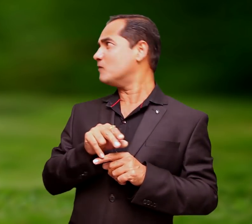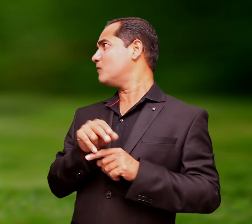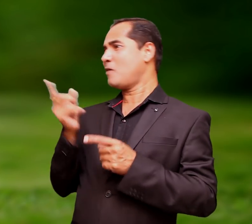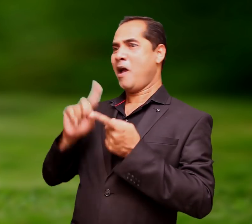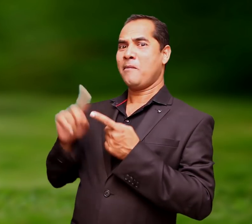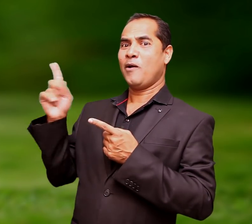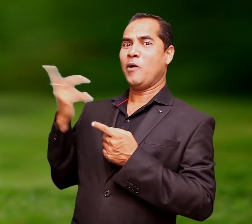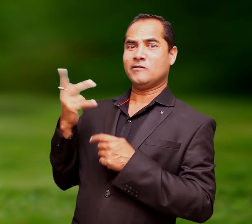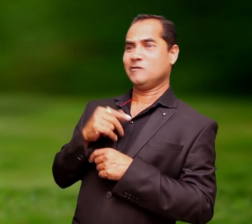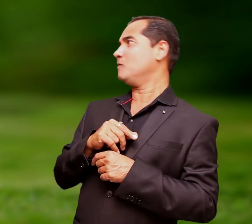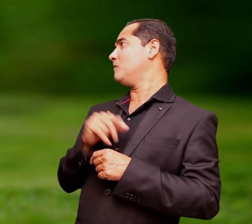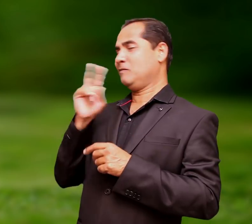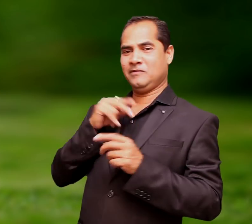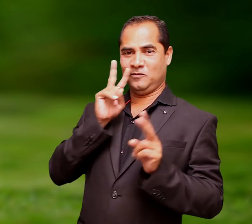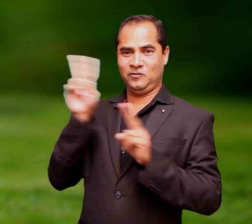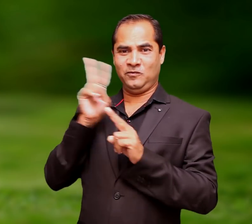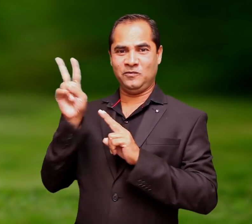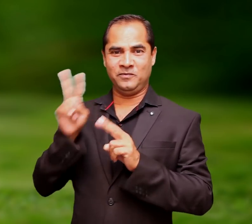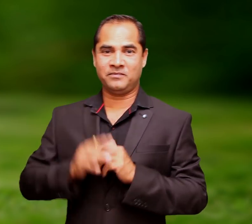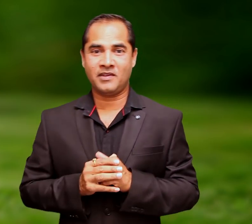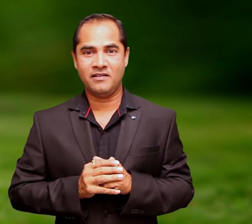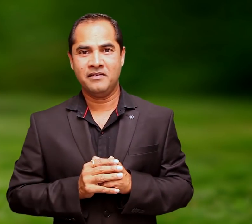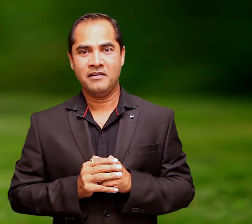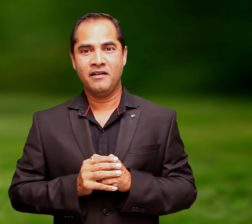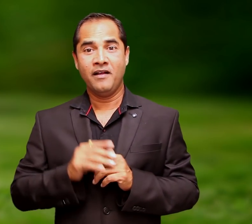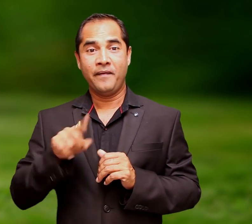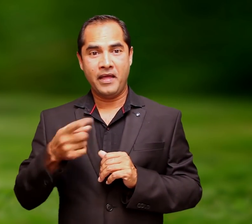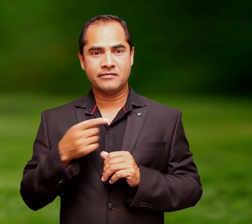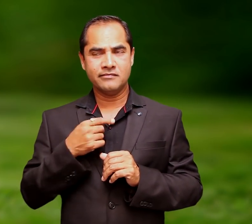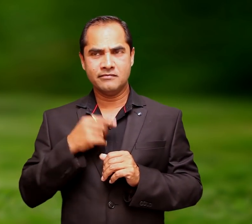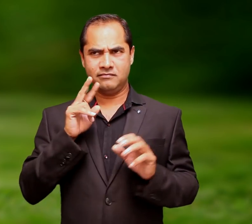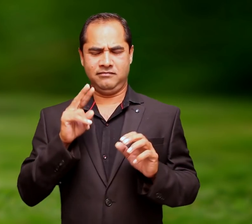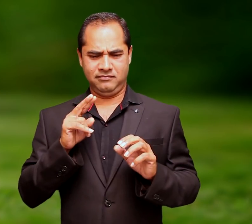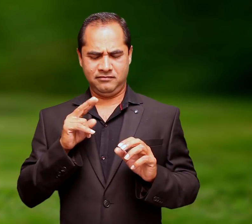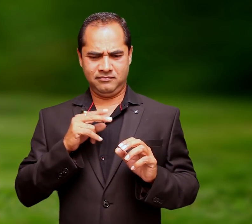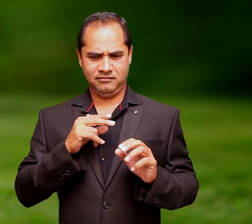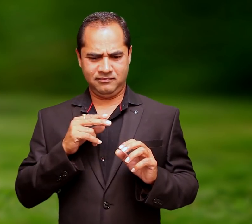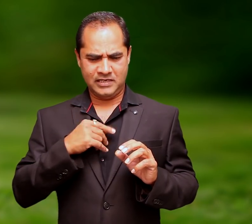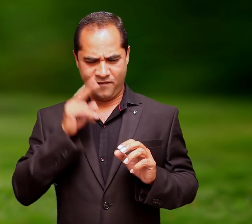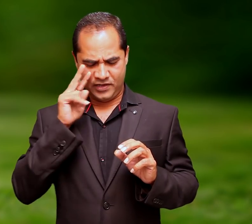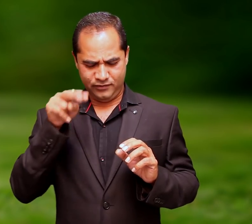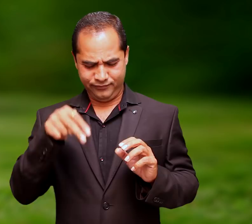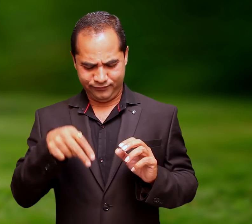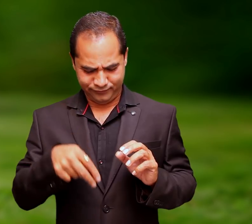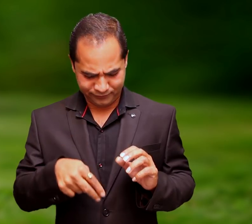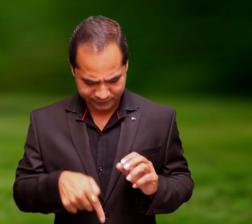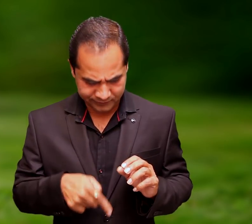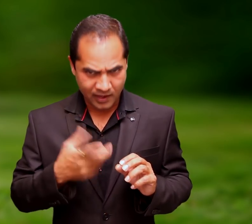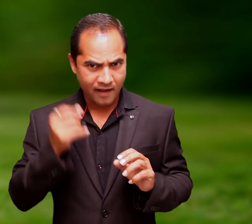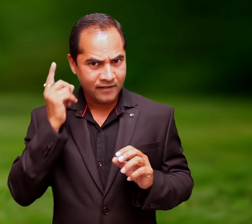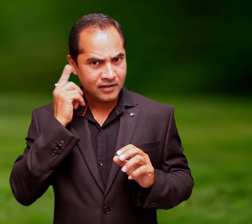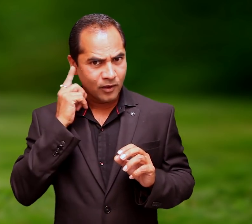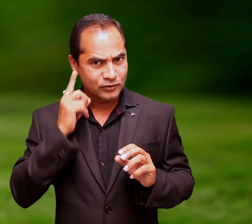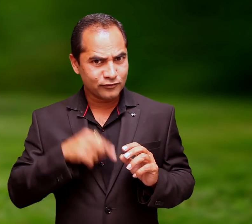neck, trying to follow the hunt, when suddenly I heard from my feet, a chitter